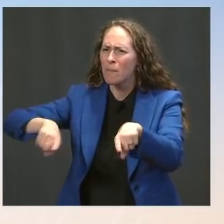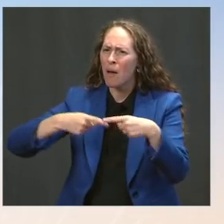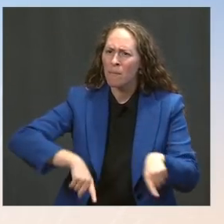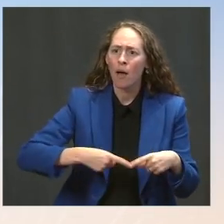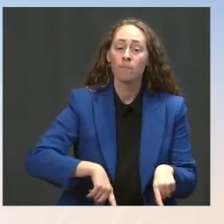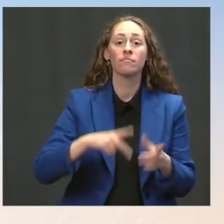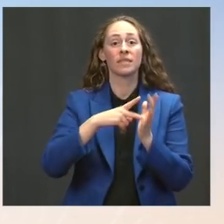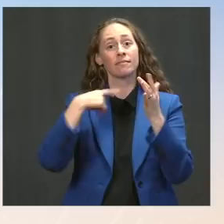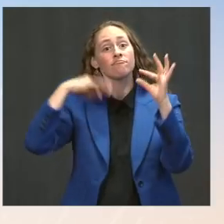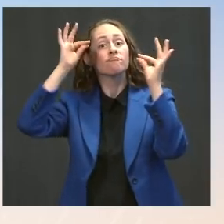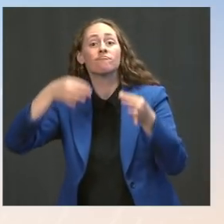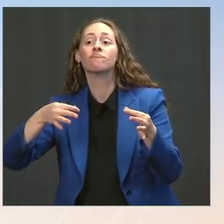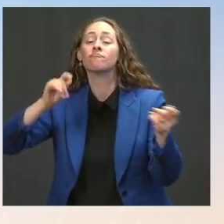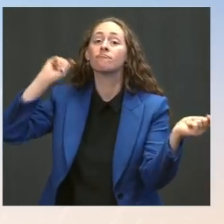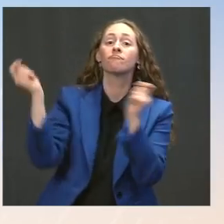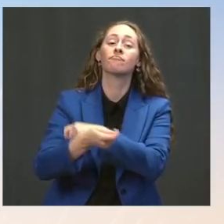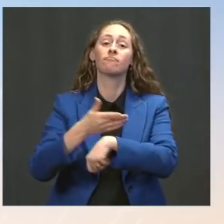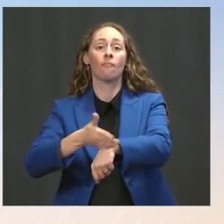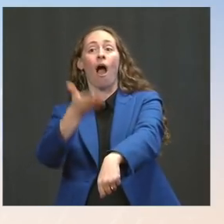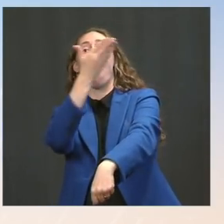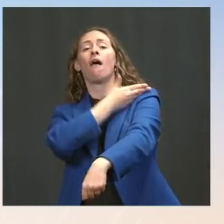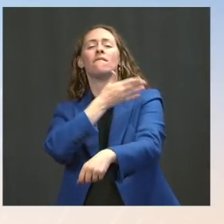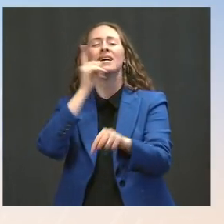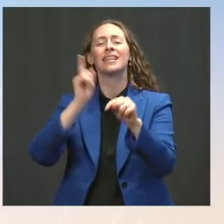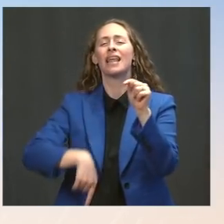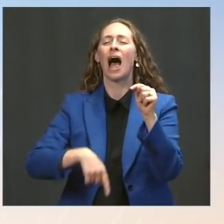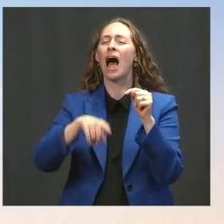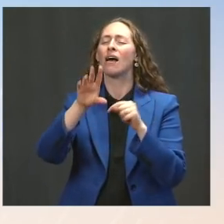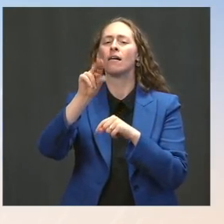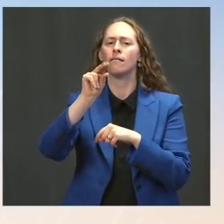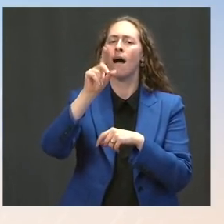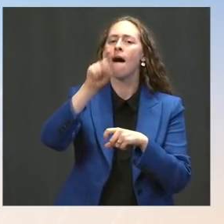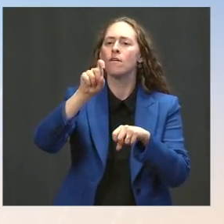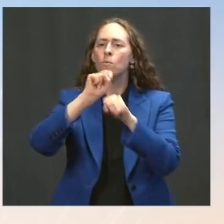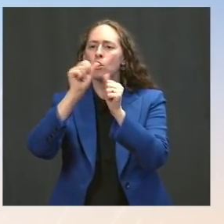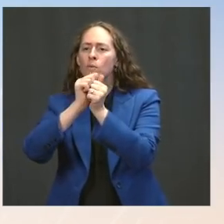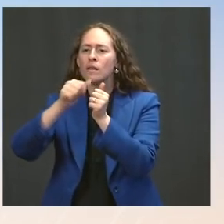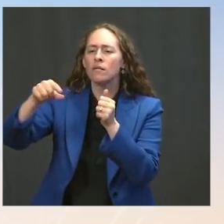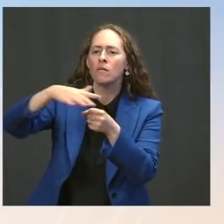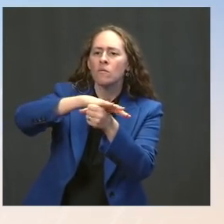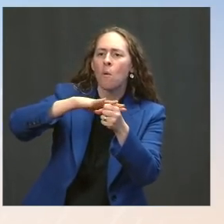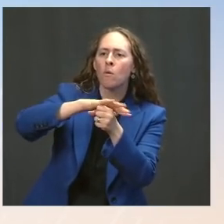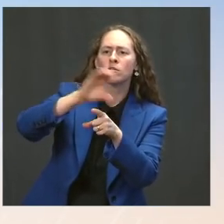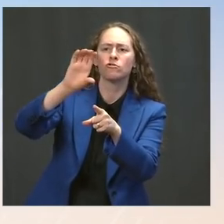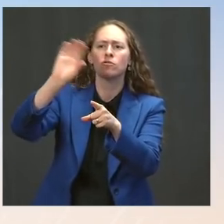it's one of the cities -- one of the five cities we're working with. The Department of Justice has a group in there